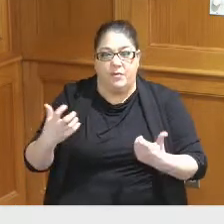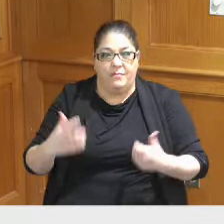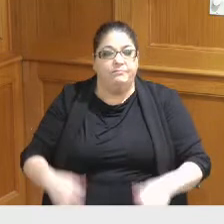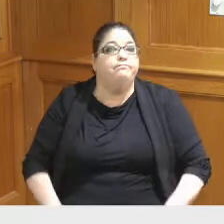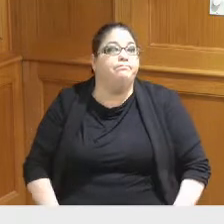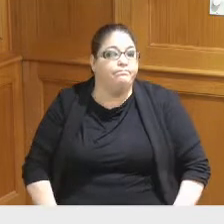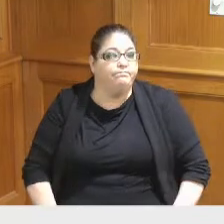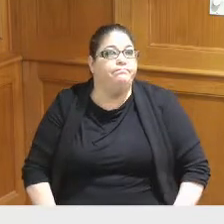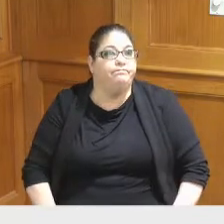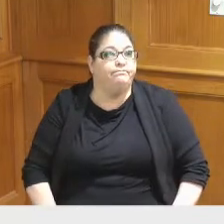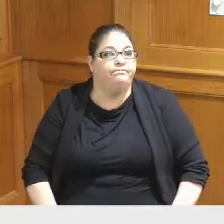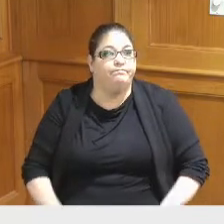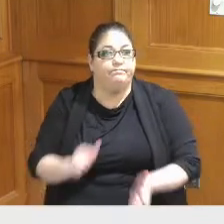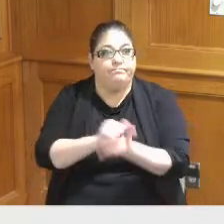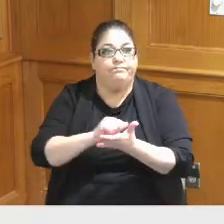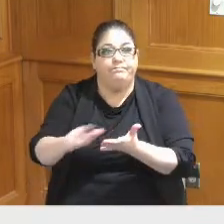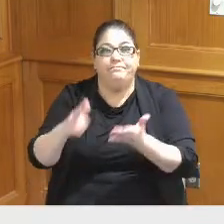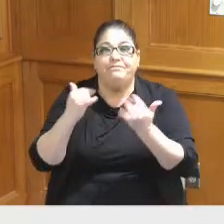and that's all I have for you have any questions for me